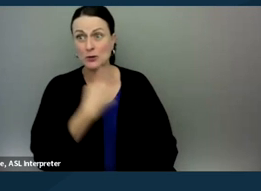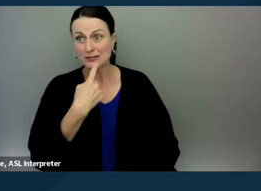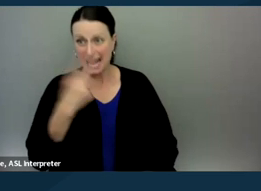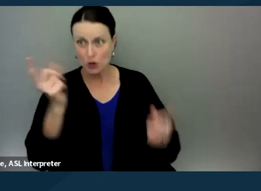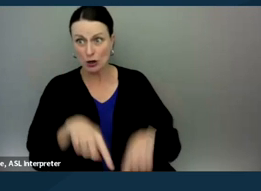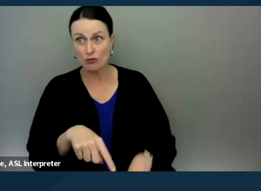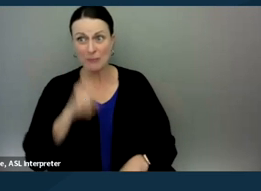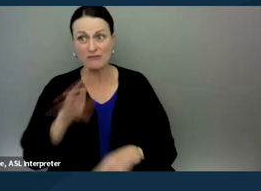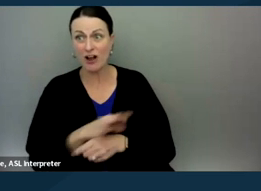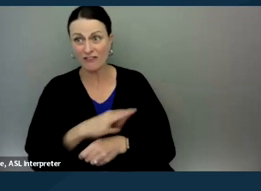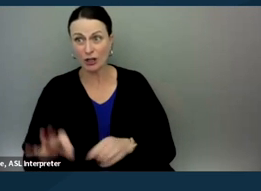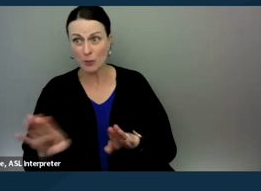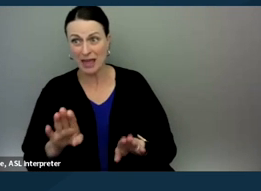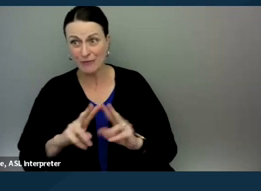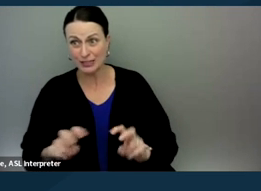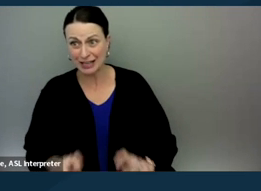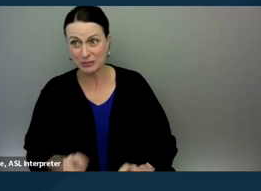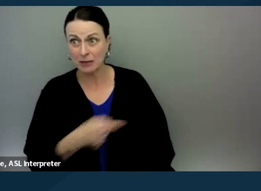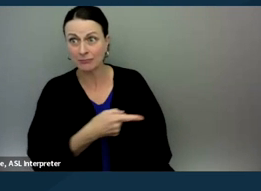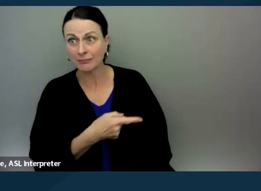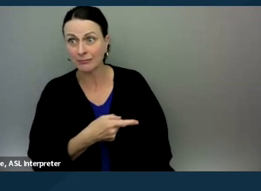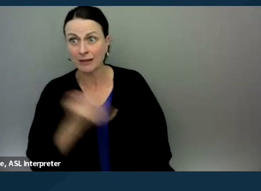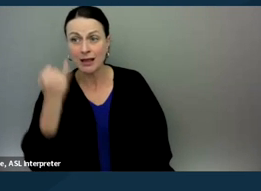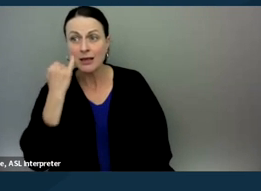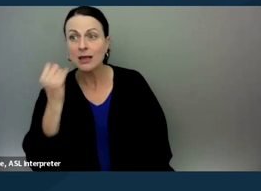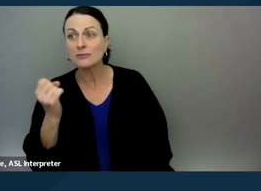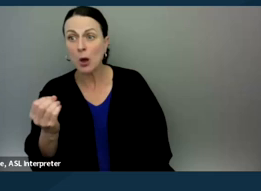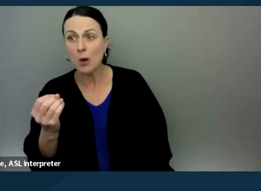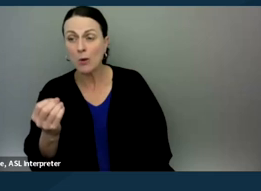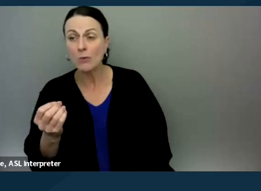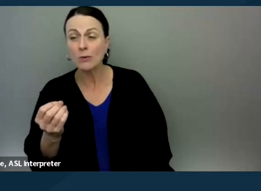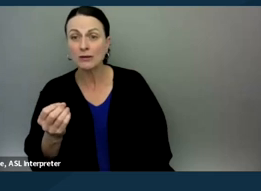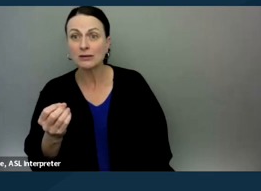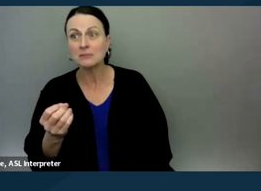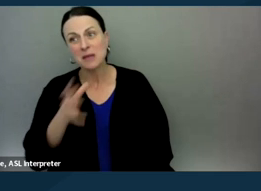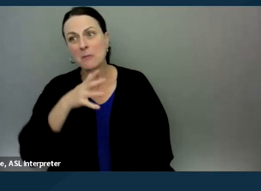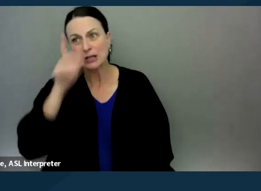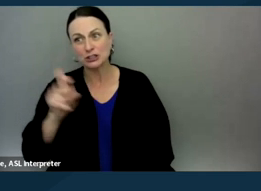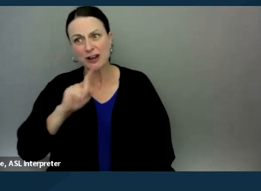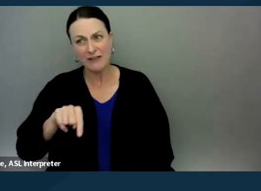for a functional behavior assessment? If so, isn't it true that parents should have an answer in 15 days